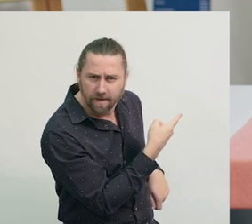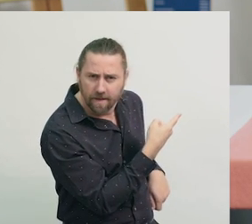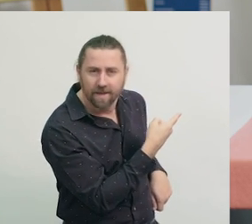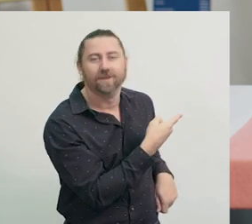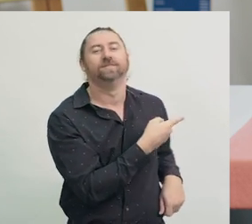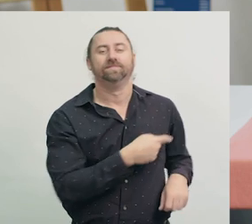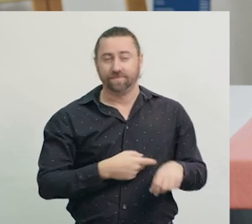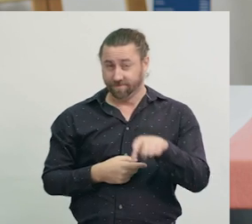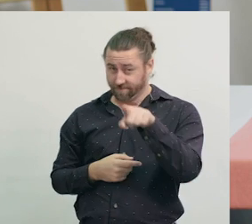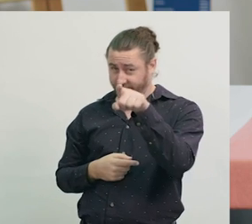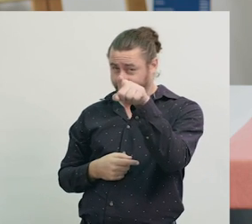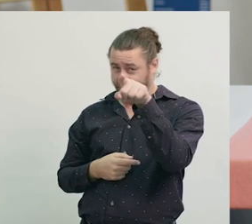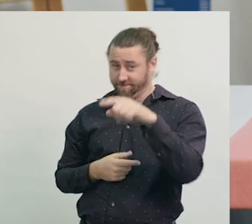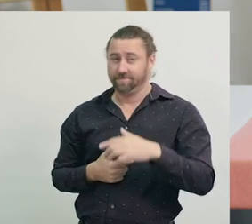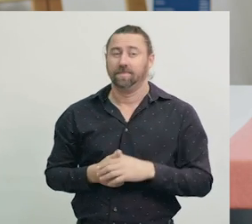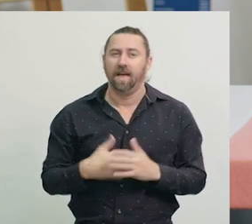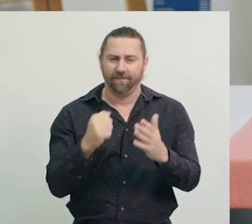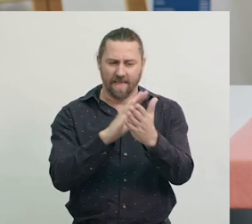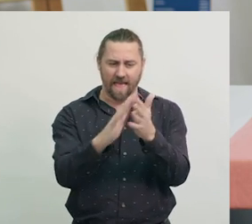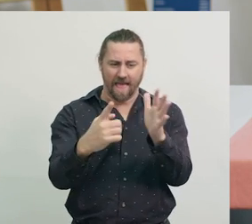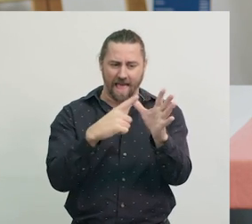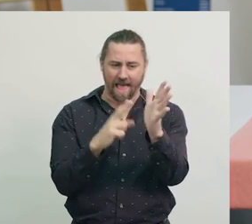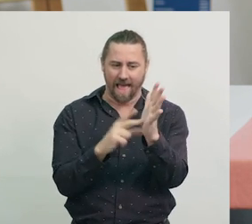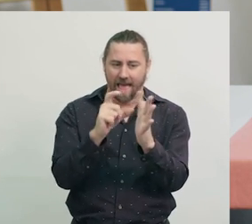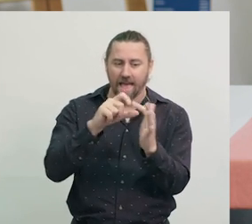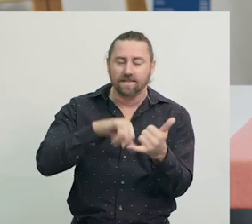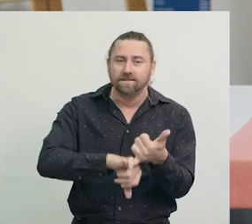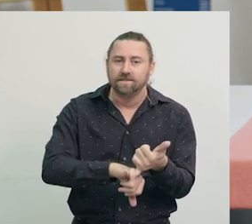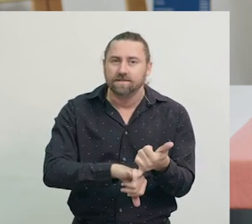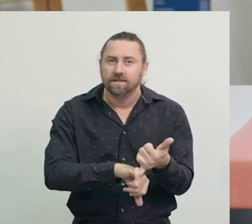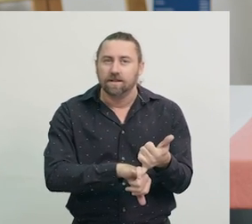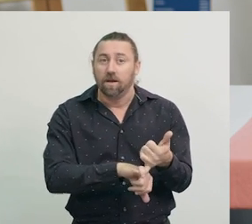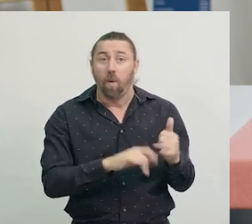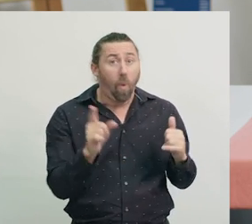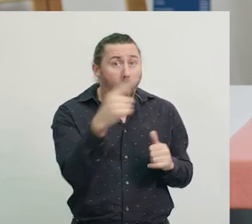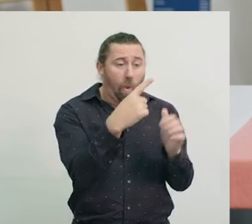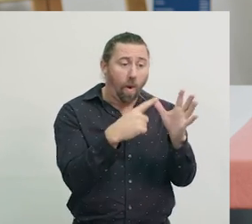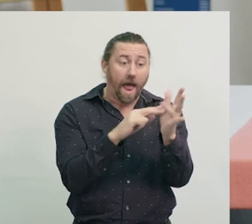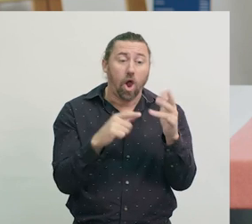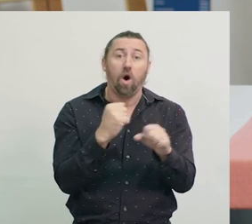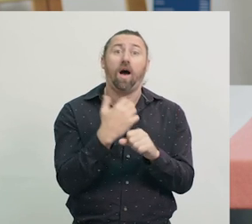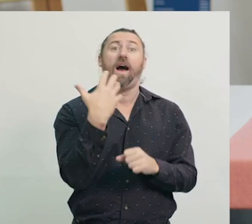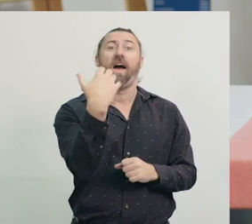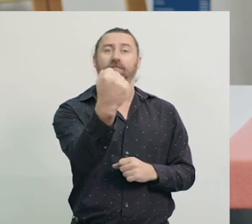That’s right. There are hands. All analogue clock have two hands.